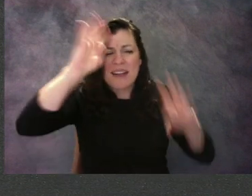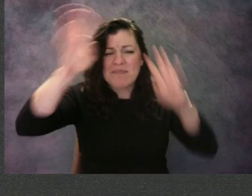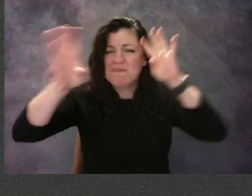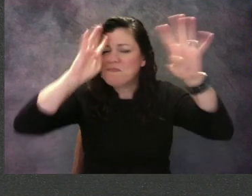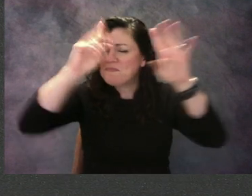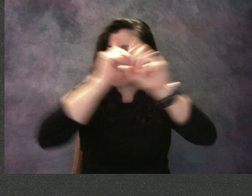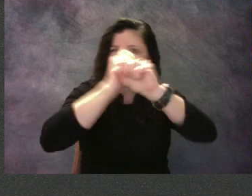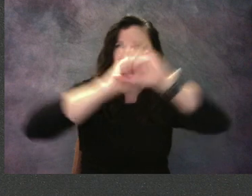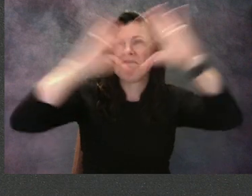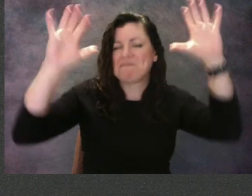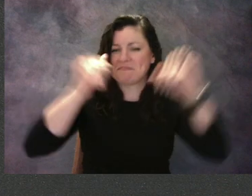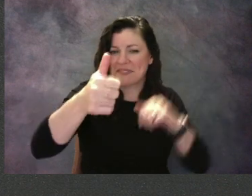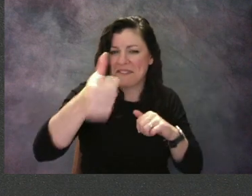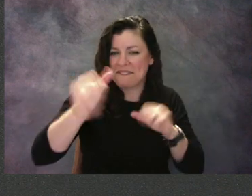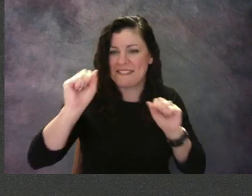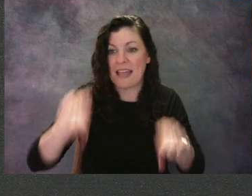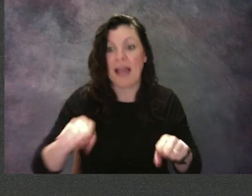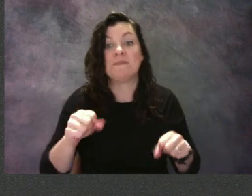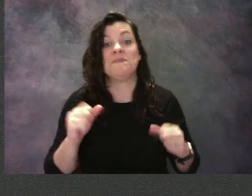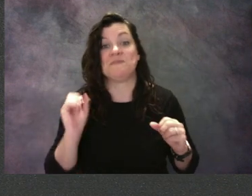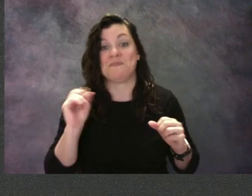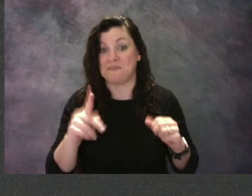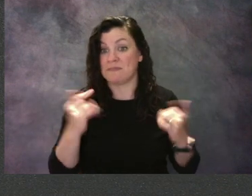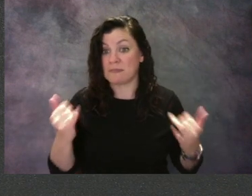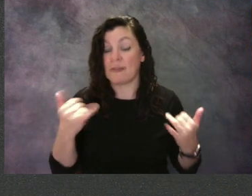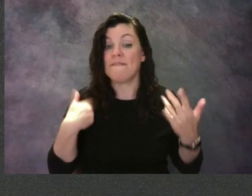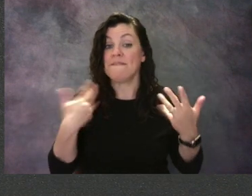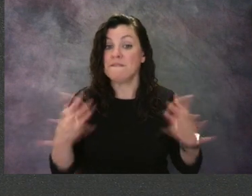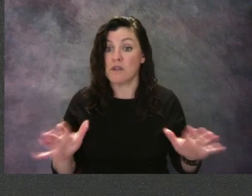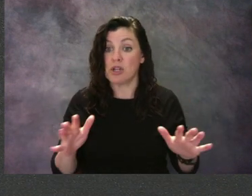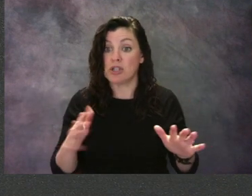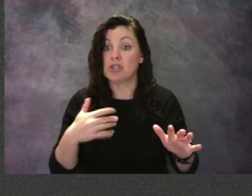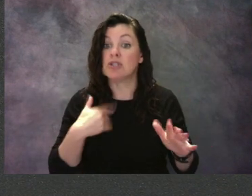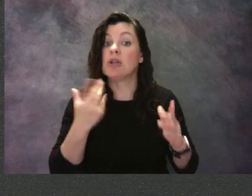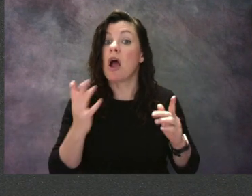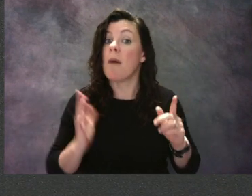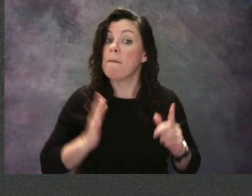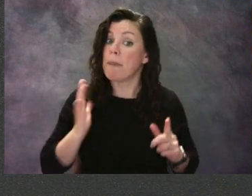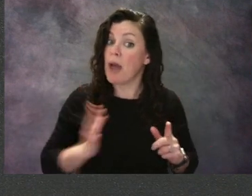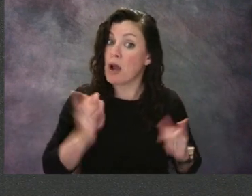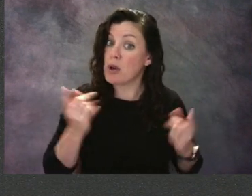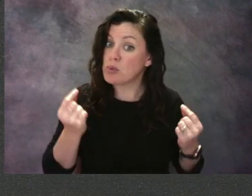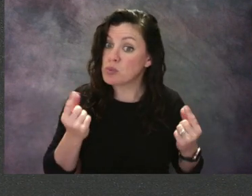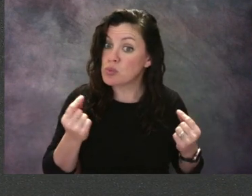When you're done, remember, art manners, get it to click, right?